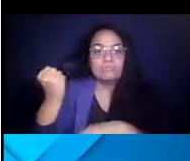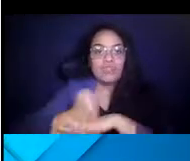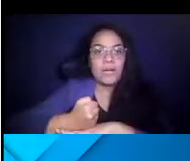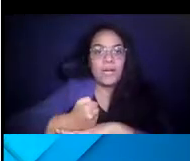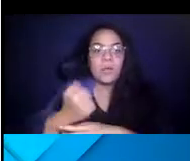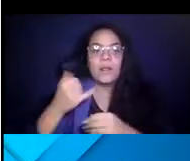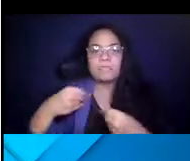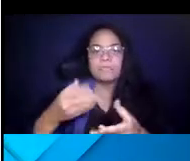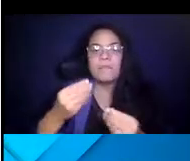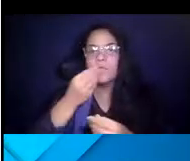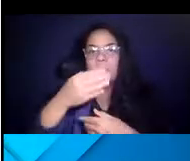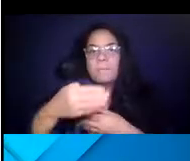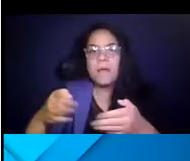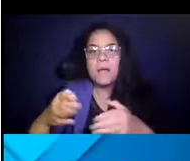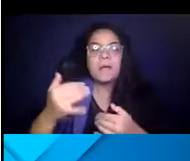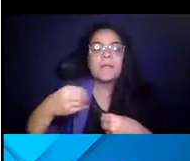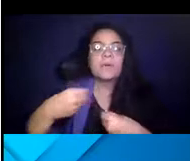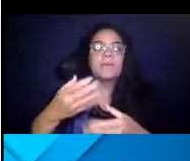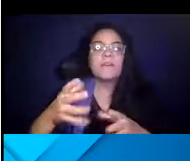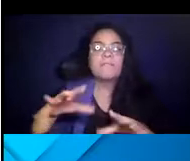food boxes; we're now delivering frozen meals.